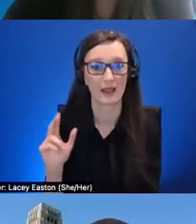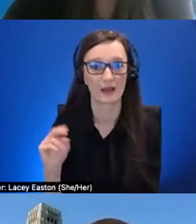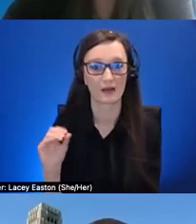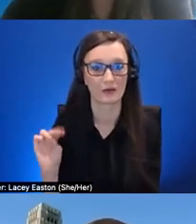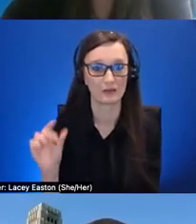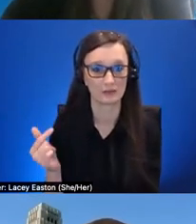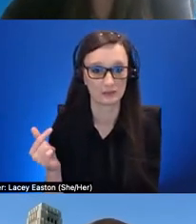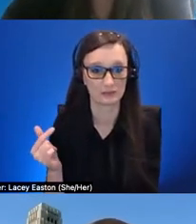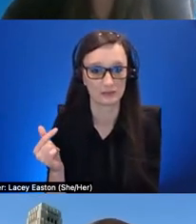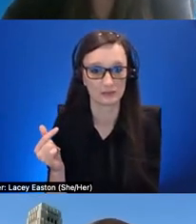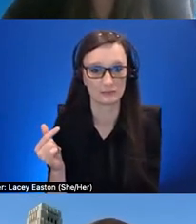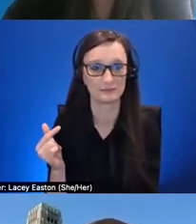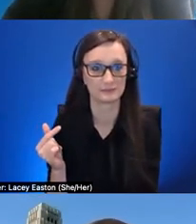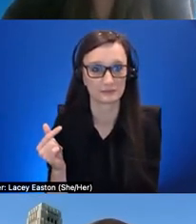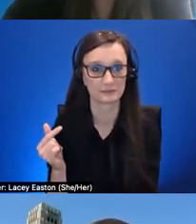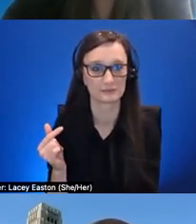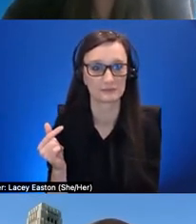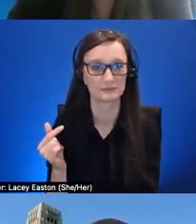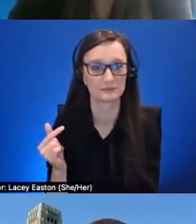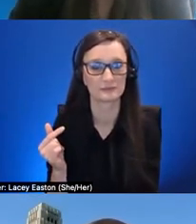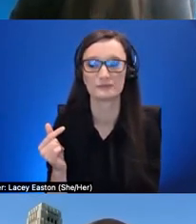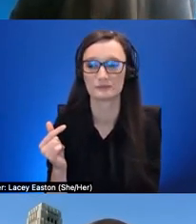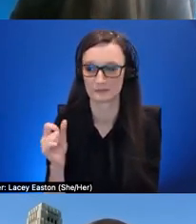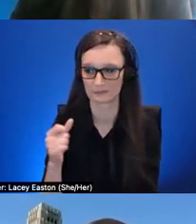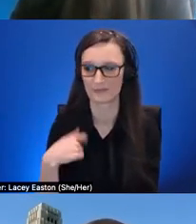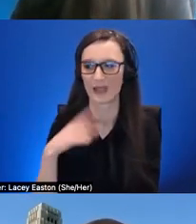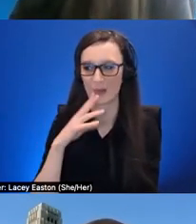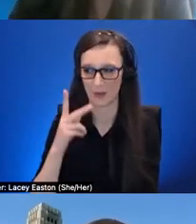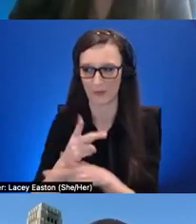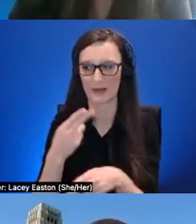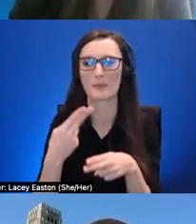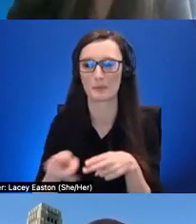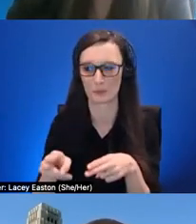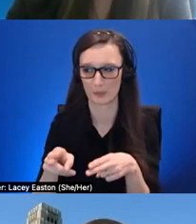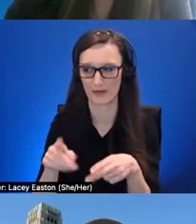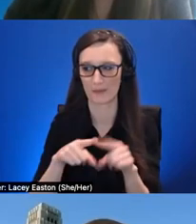yeah um i'll keep it brief but i think like one takeaway that i have is to really think about